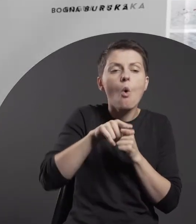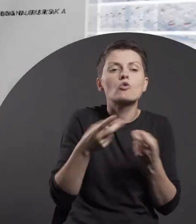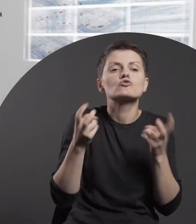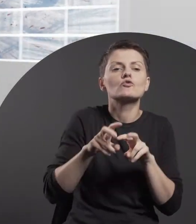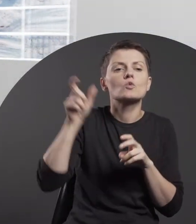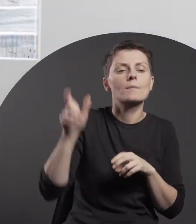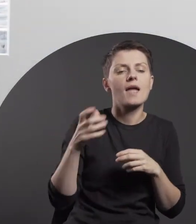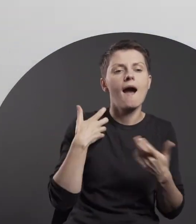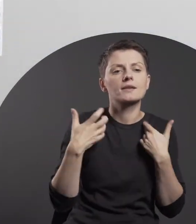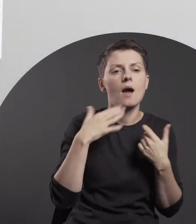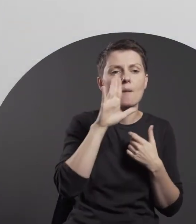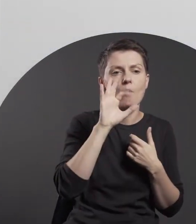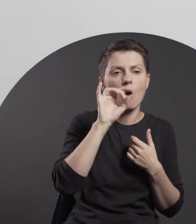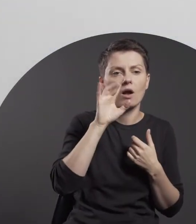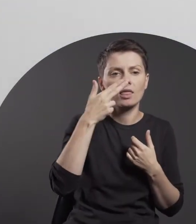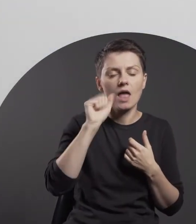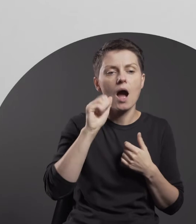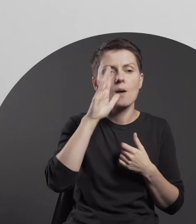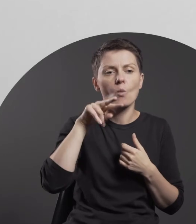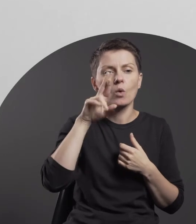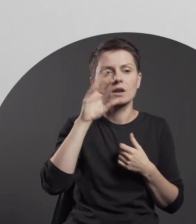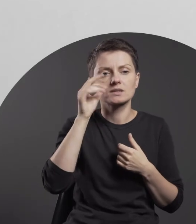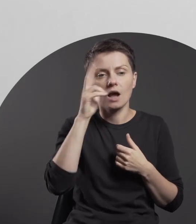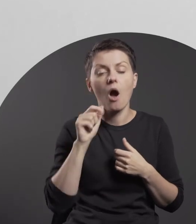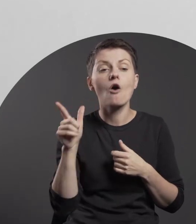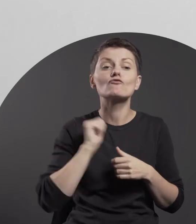Burska is a Polish visual artist, who fuses in her practice the sense of beauty